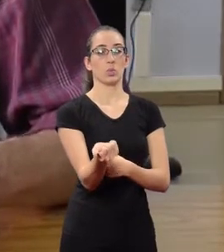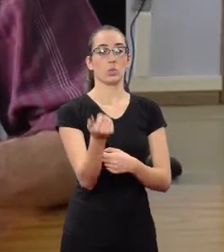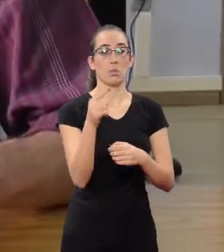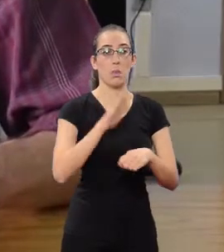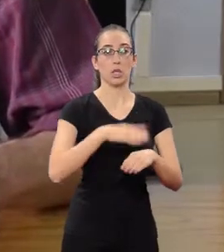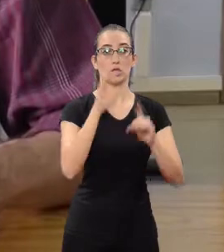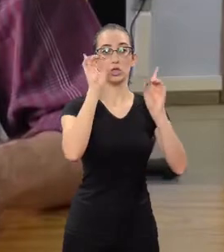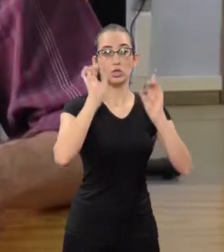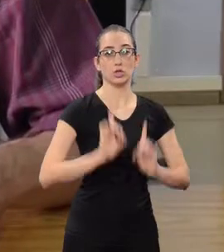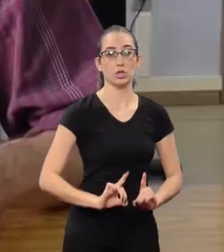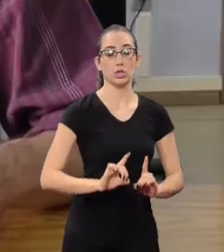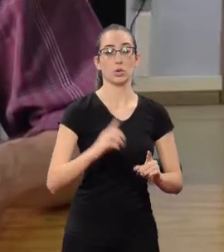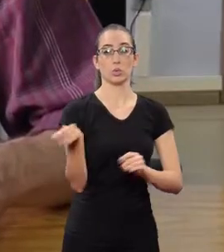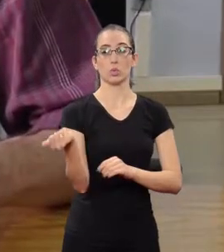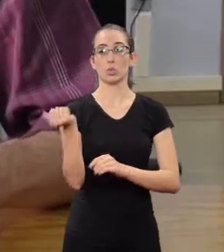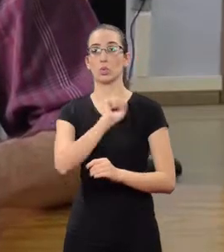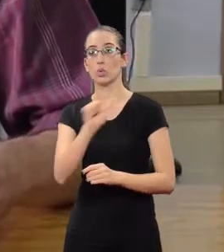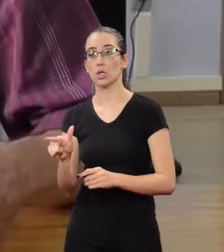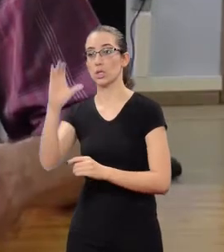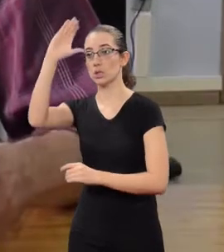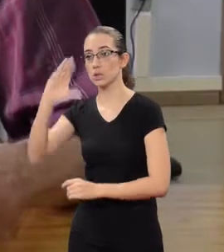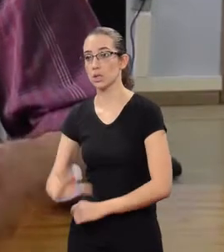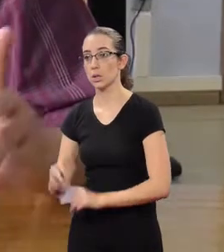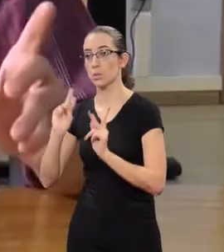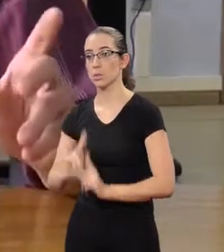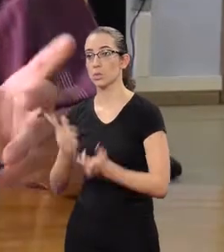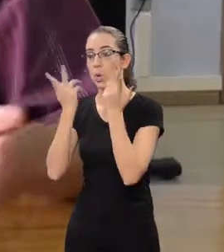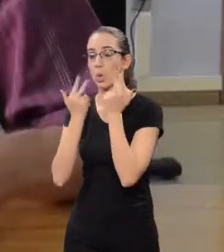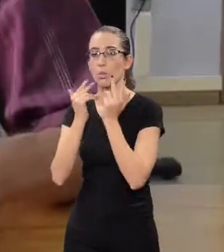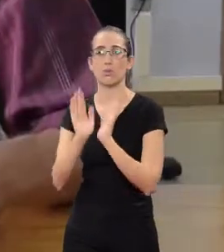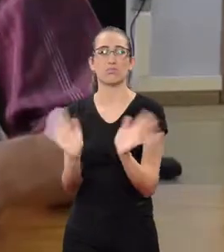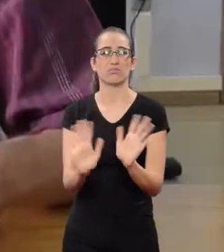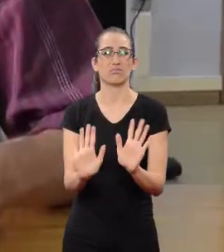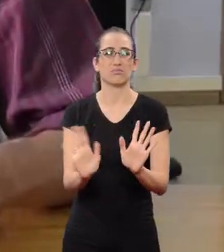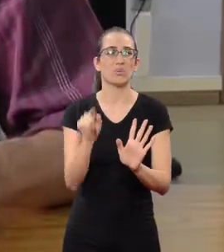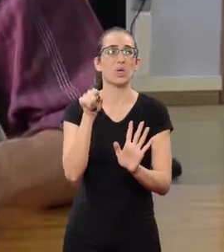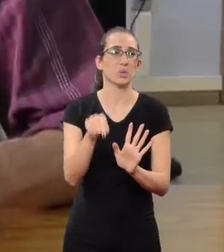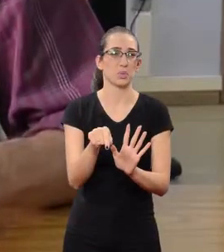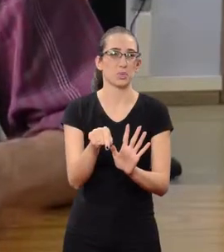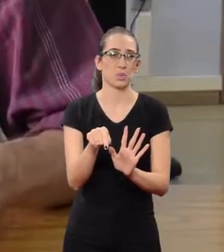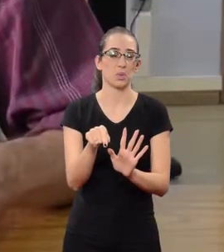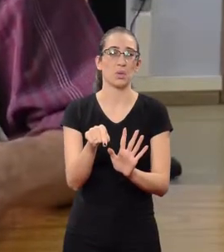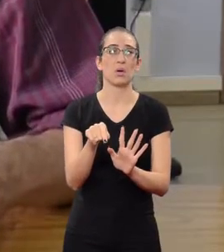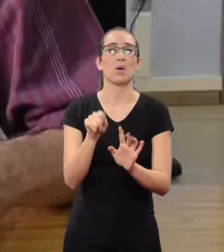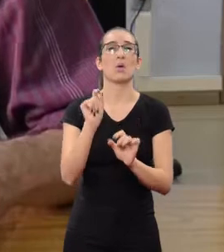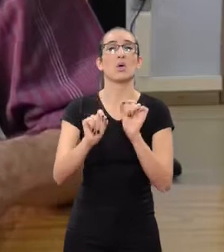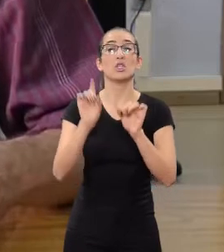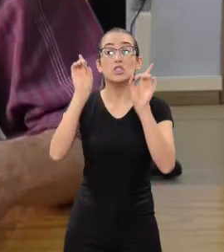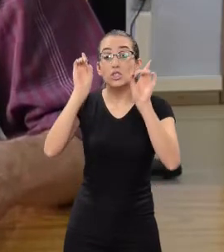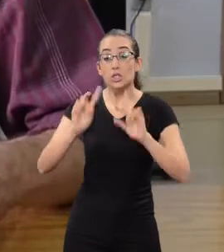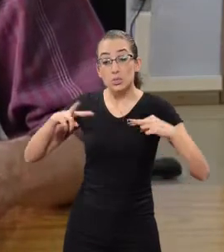than the 'law-abiding citizens'. It's not about that. Human Rights...